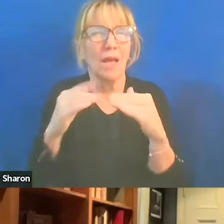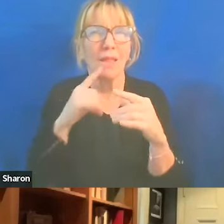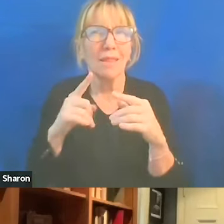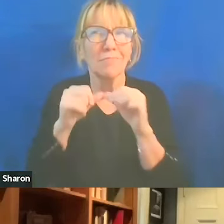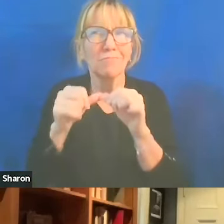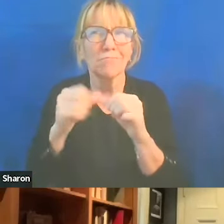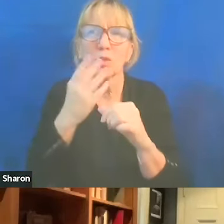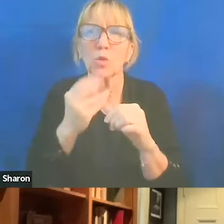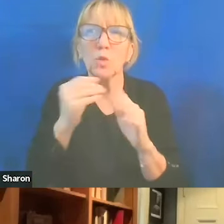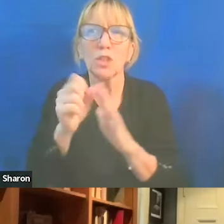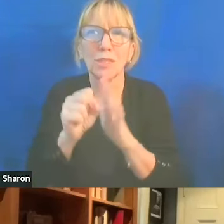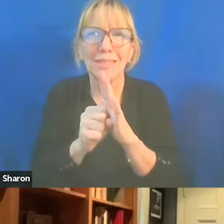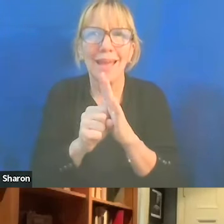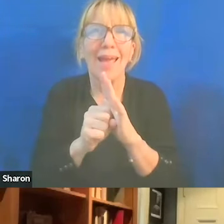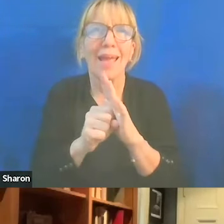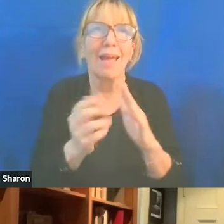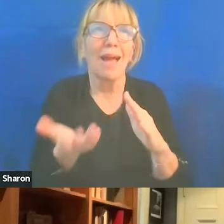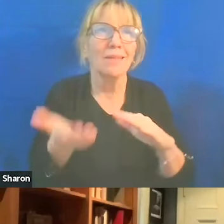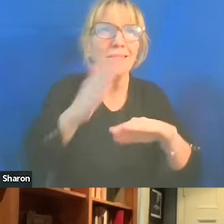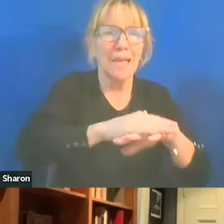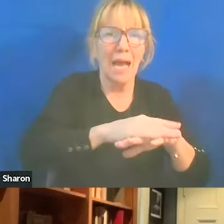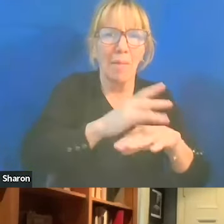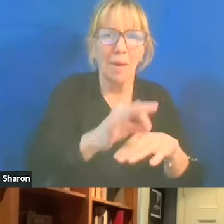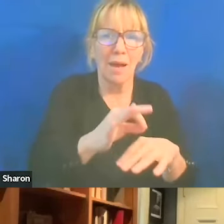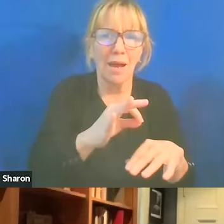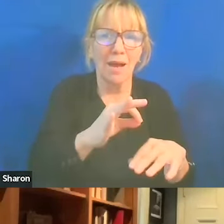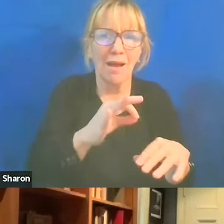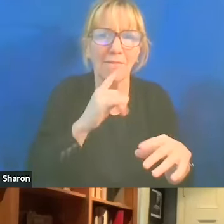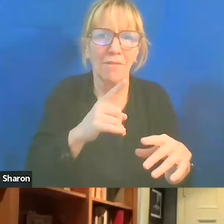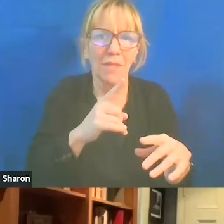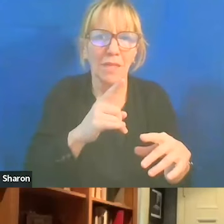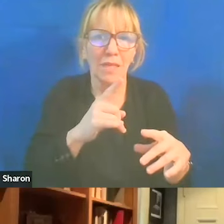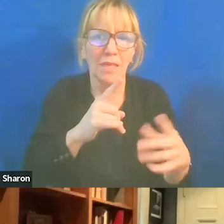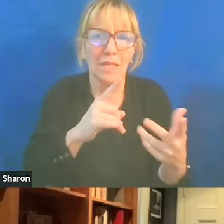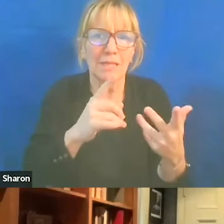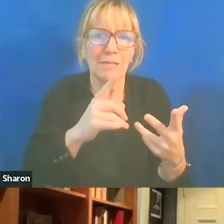as something that comports with my Judaism. Now, I can argue with them. I can disagree with them.